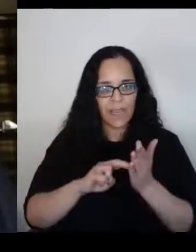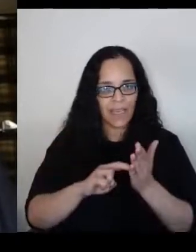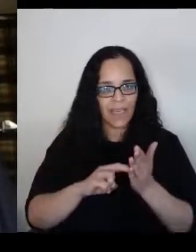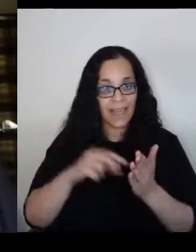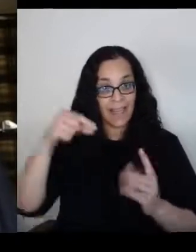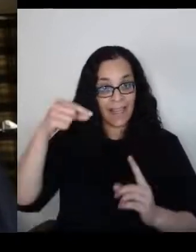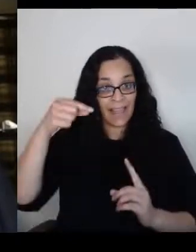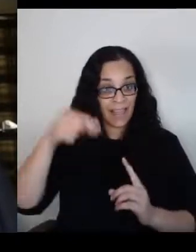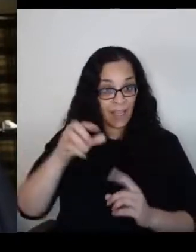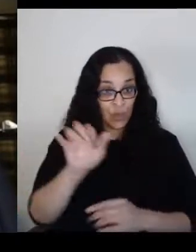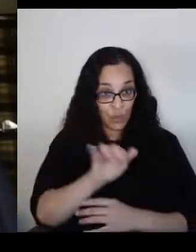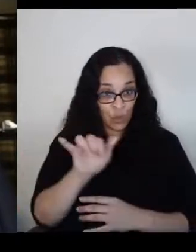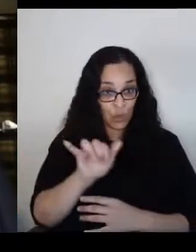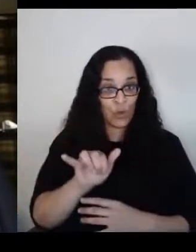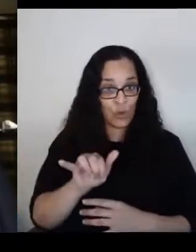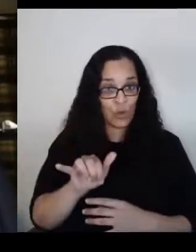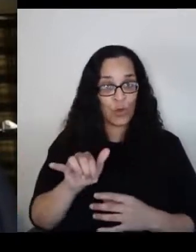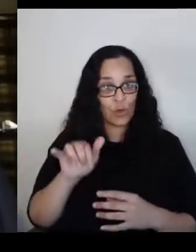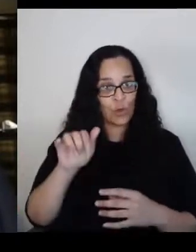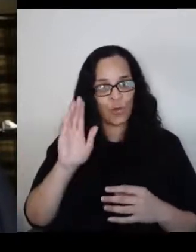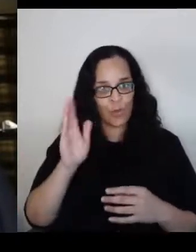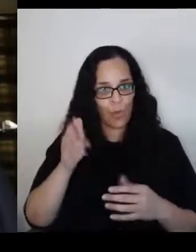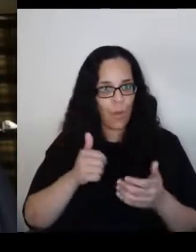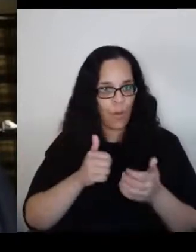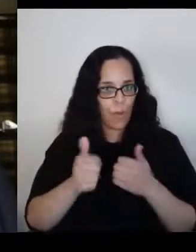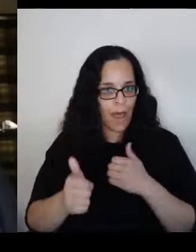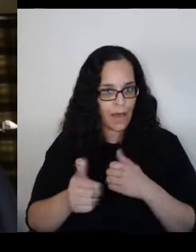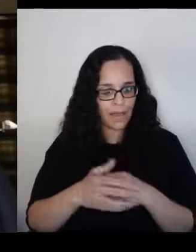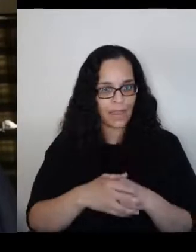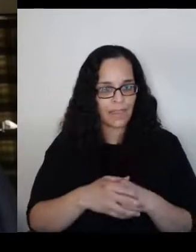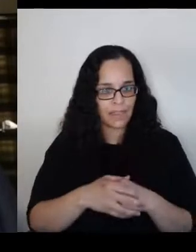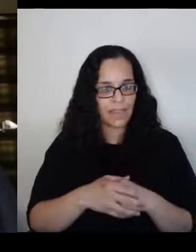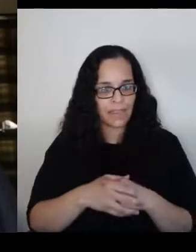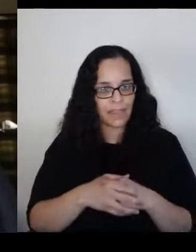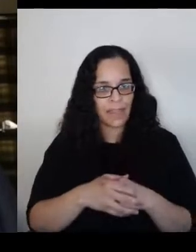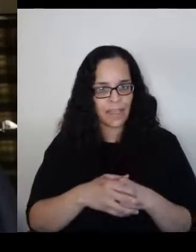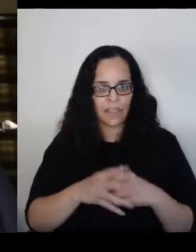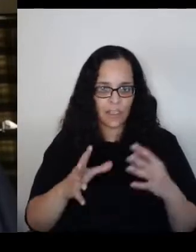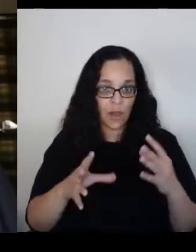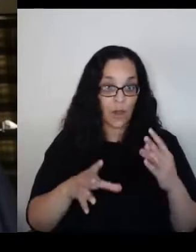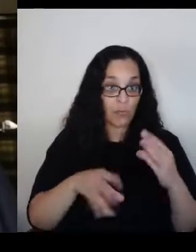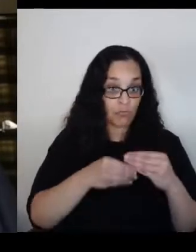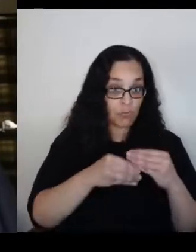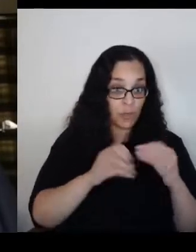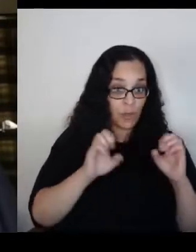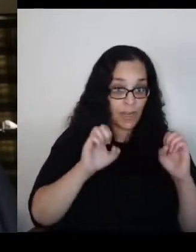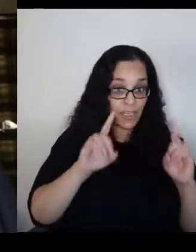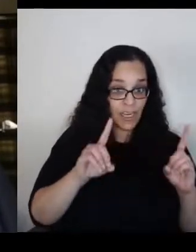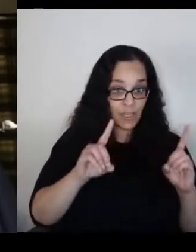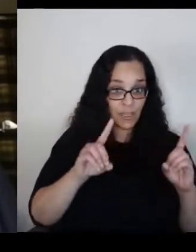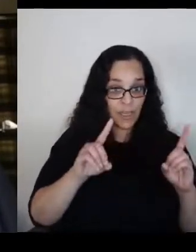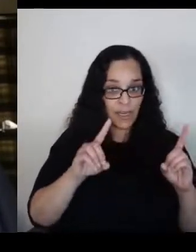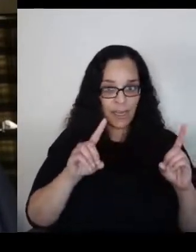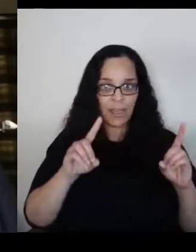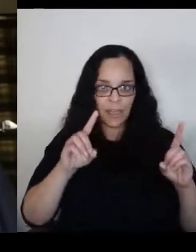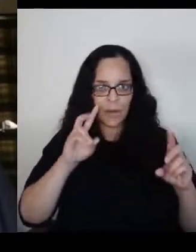So in addition to education, be optimistic. Look forward to the future.